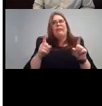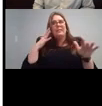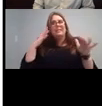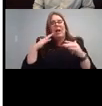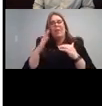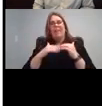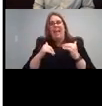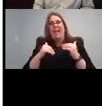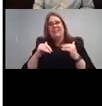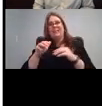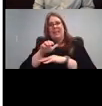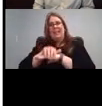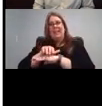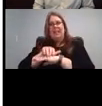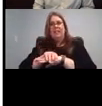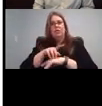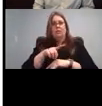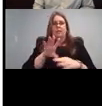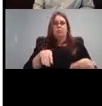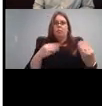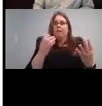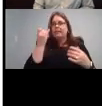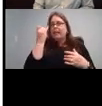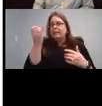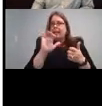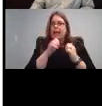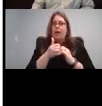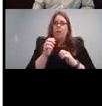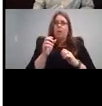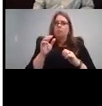give you an idea of how some kids develop their sounds in each language.